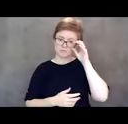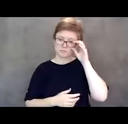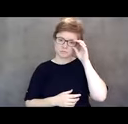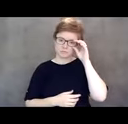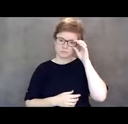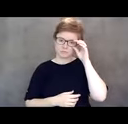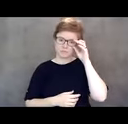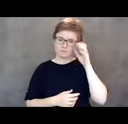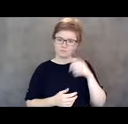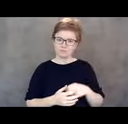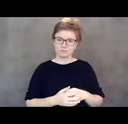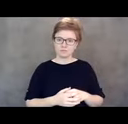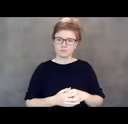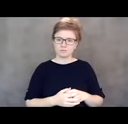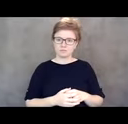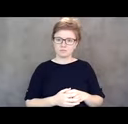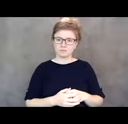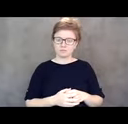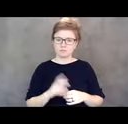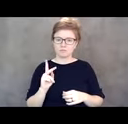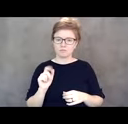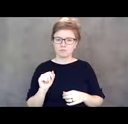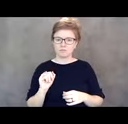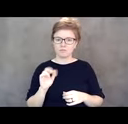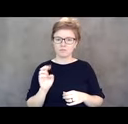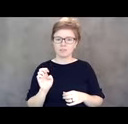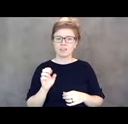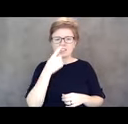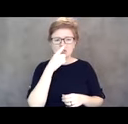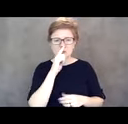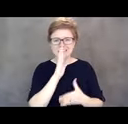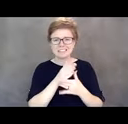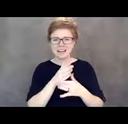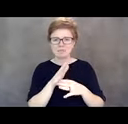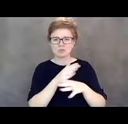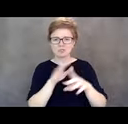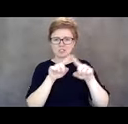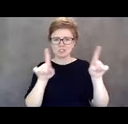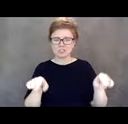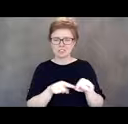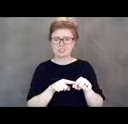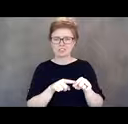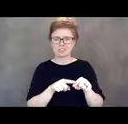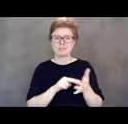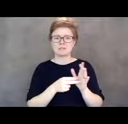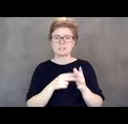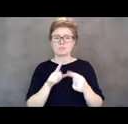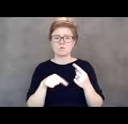Sorry, before you answer that, this is Kerry. Can you please stop screen sharing? So that when we're able to do the pull in a few minutes, we can see it.